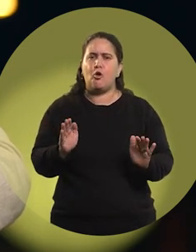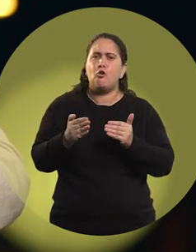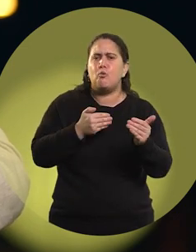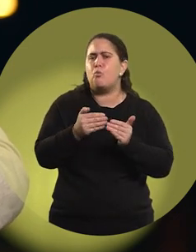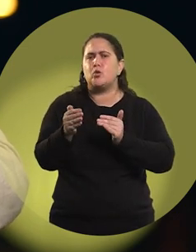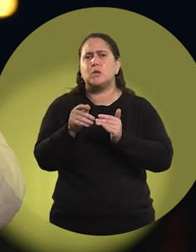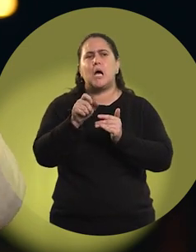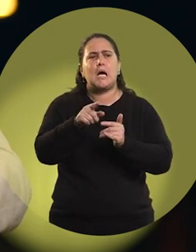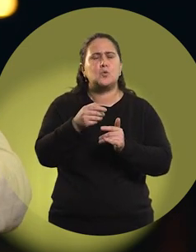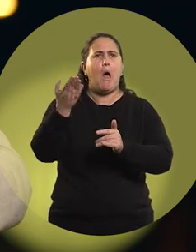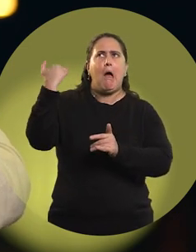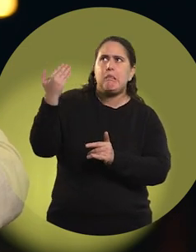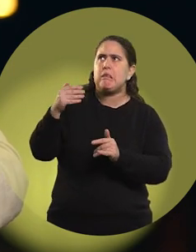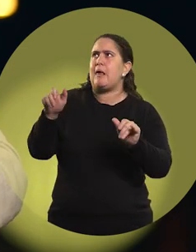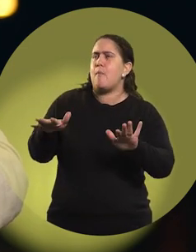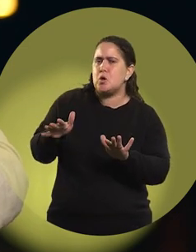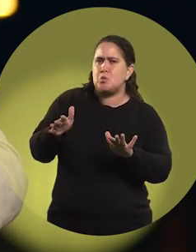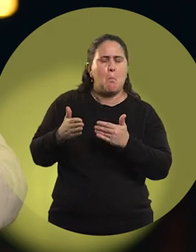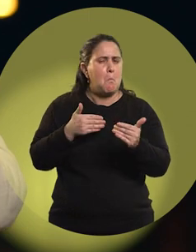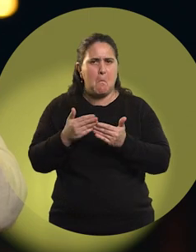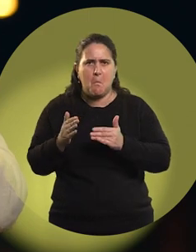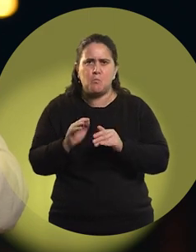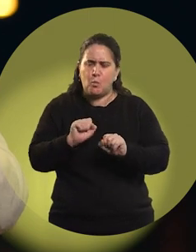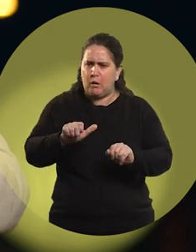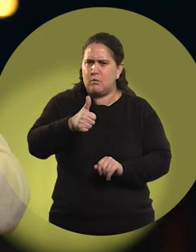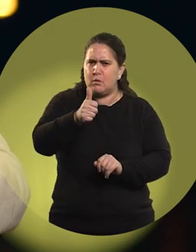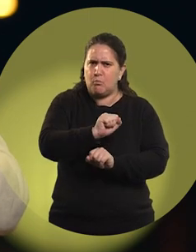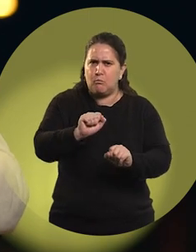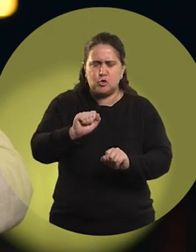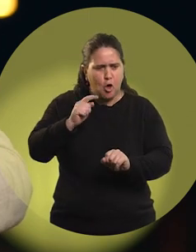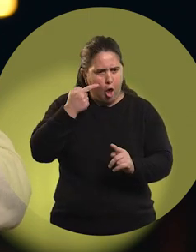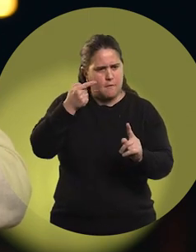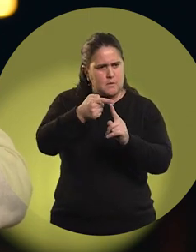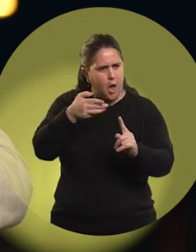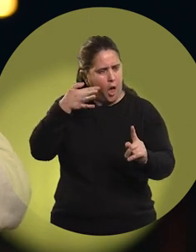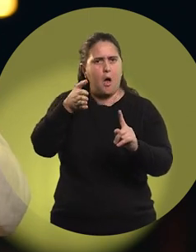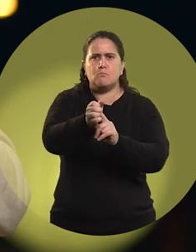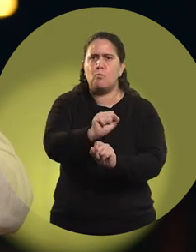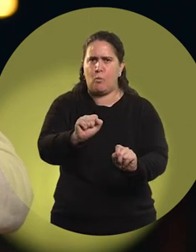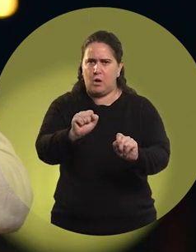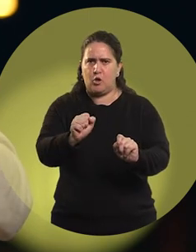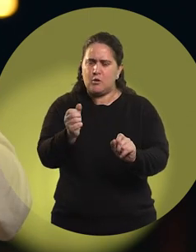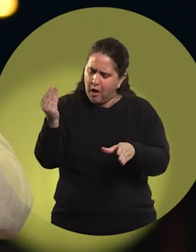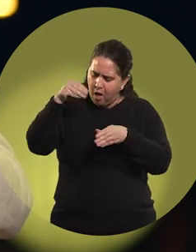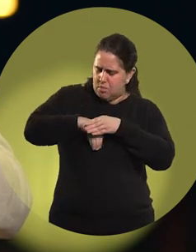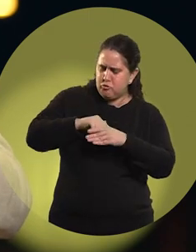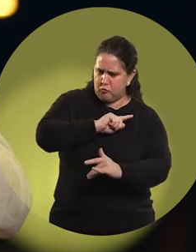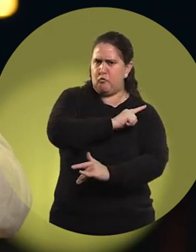what your background is. You can achieve what you set out to do, always. The strength is internal,